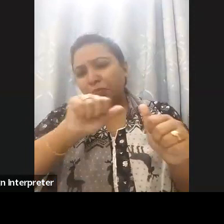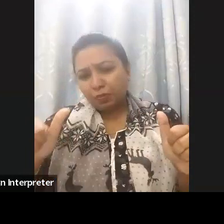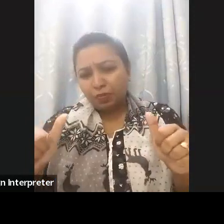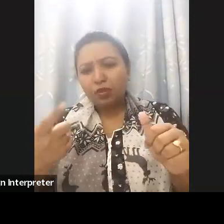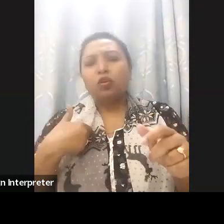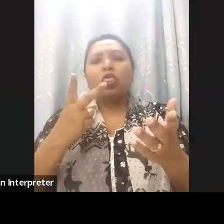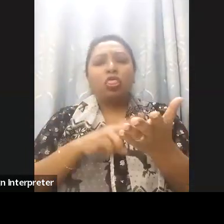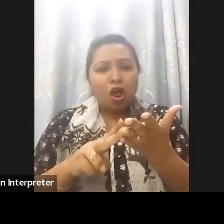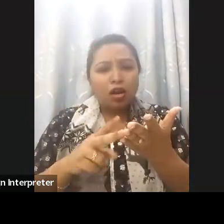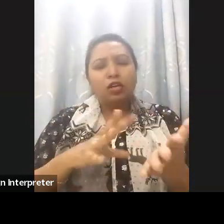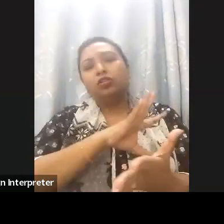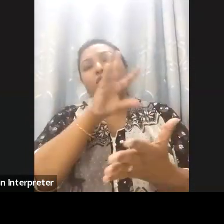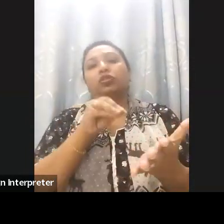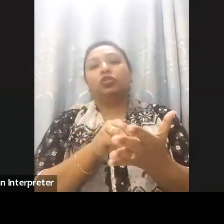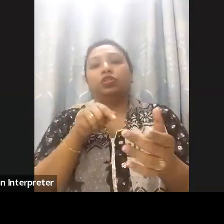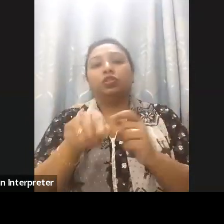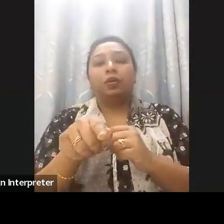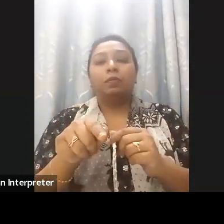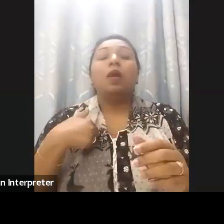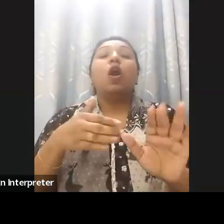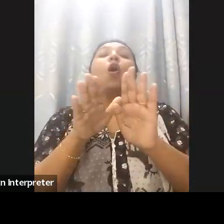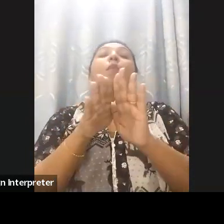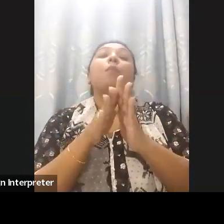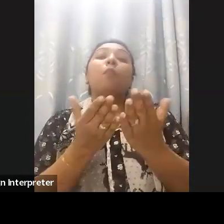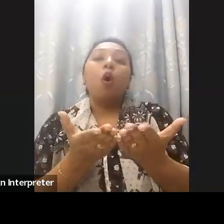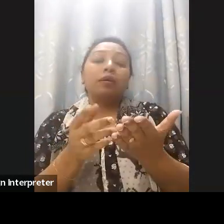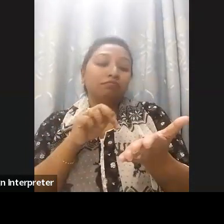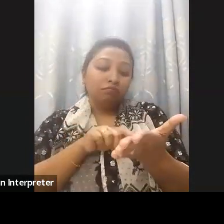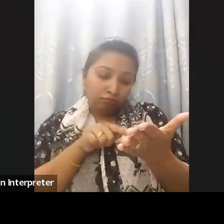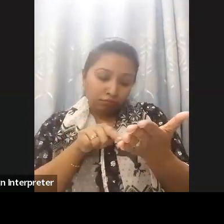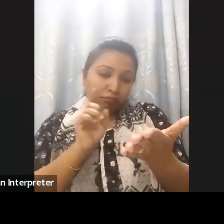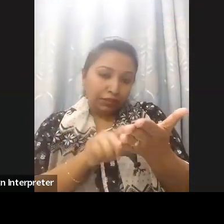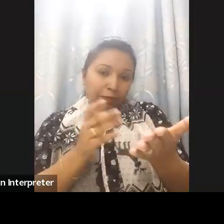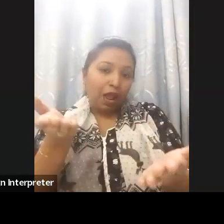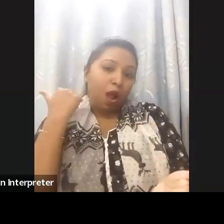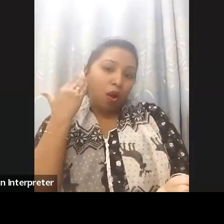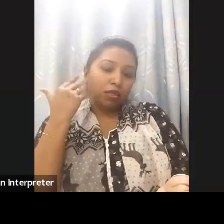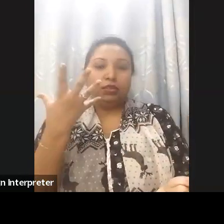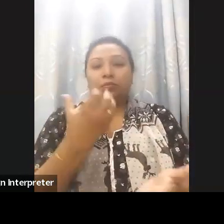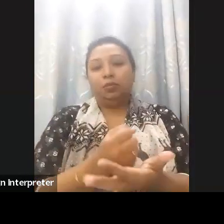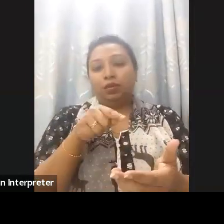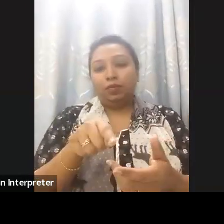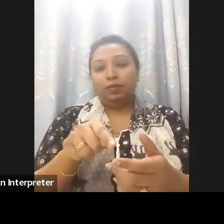disability is the multimedia talking book initiatives, Accessible Dictionary and Digital Classrooms and